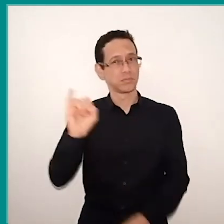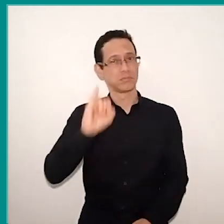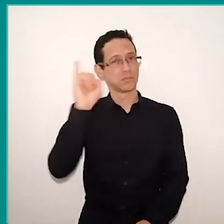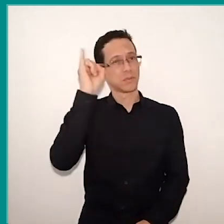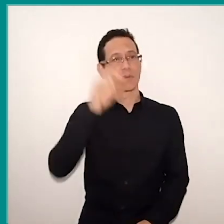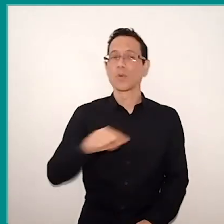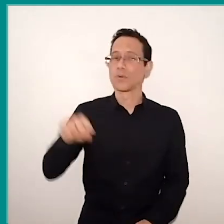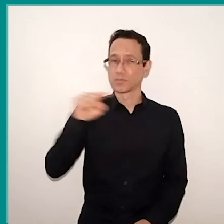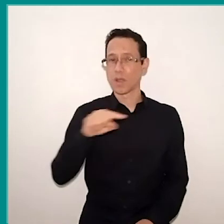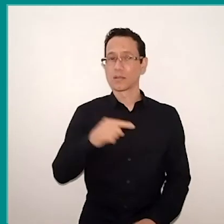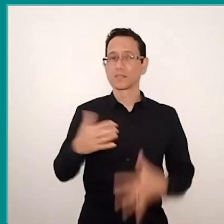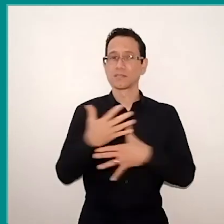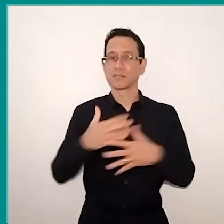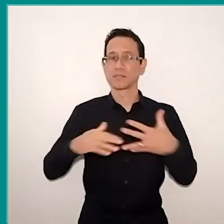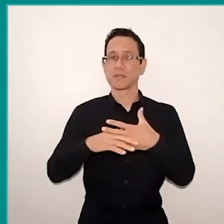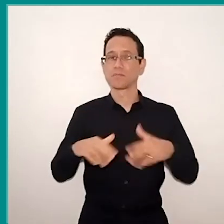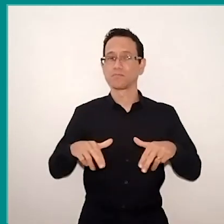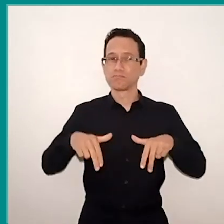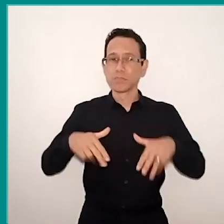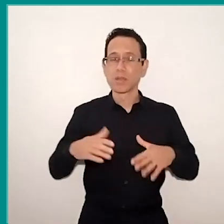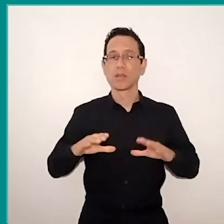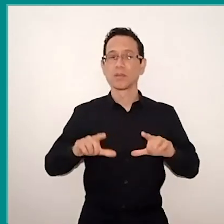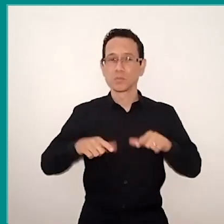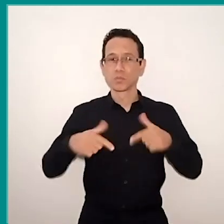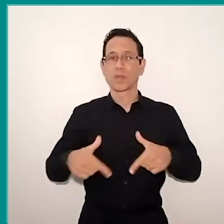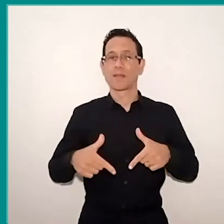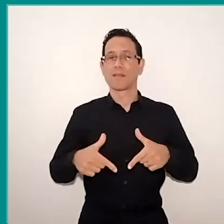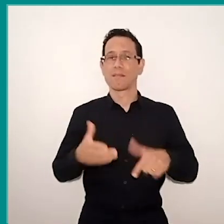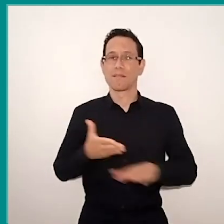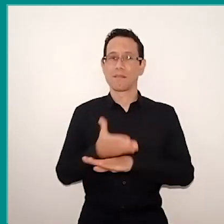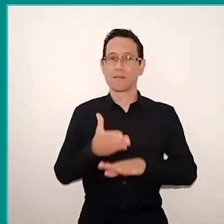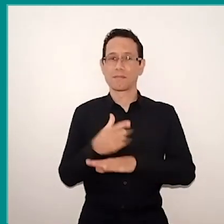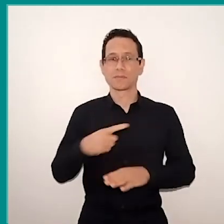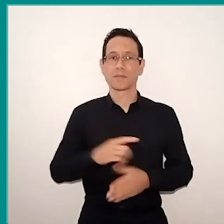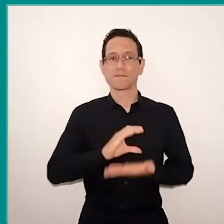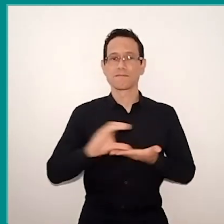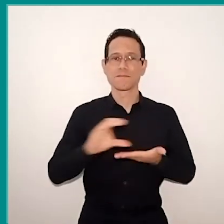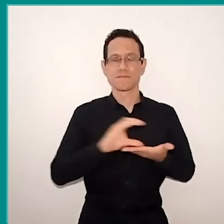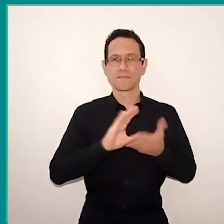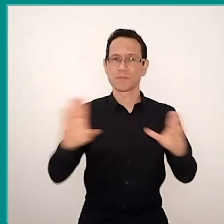we need to act so that there is funds for connectivity,